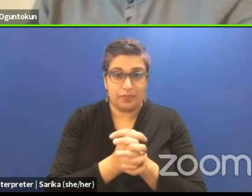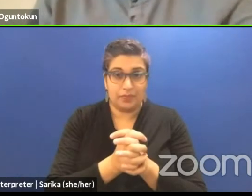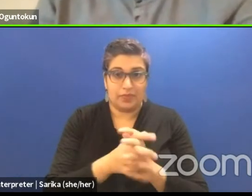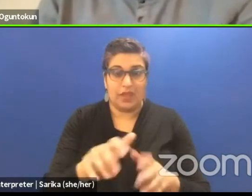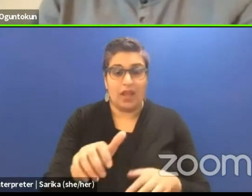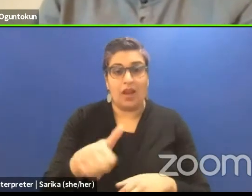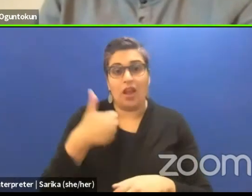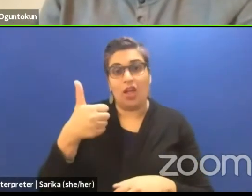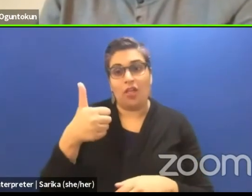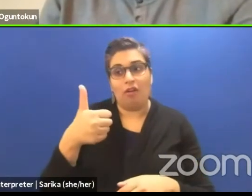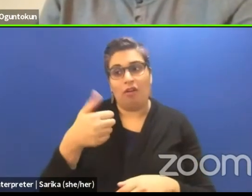the Elesin.